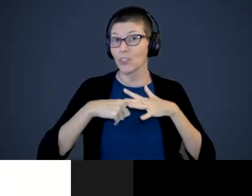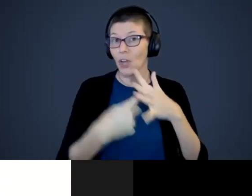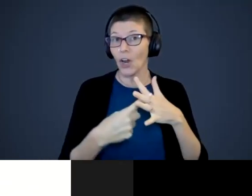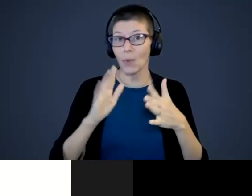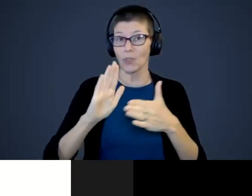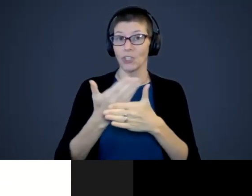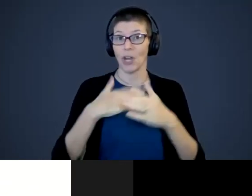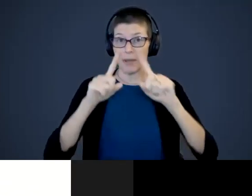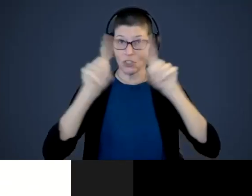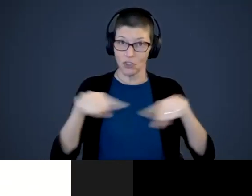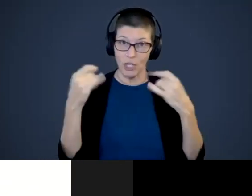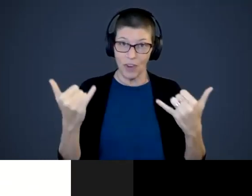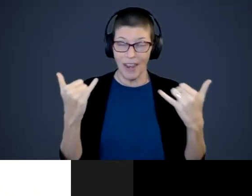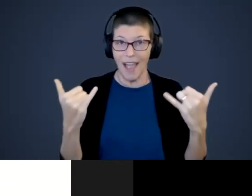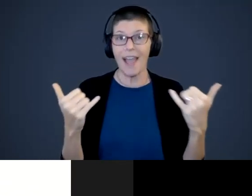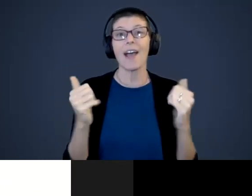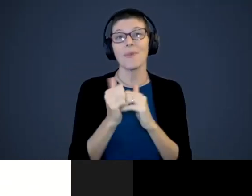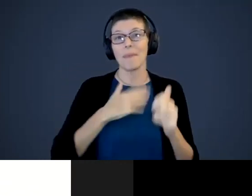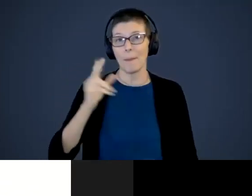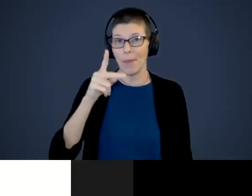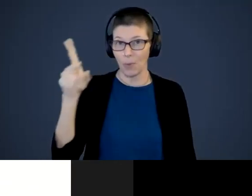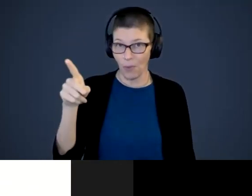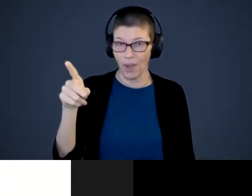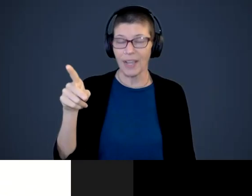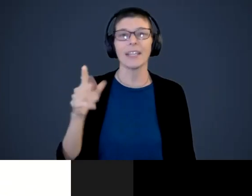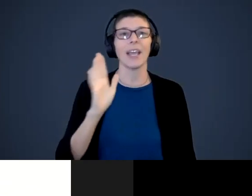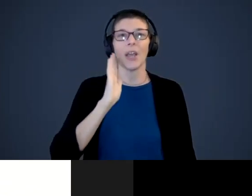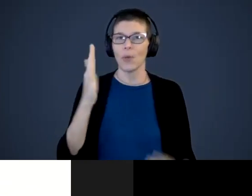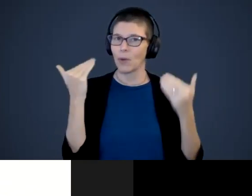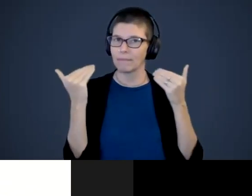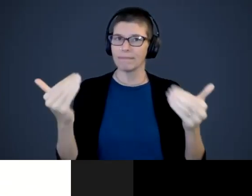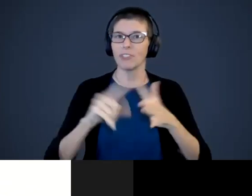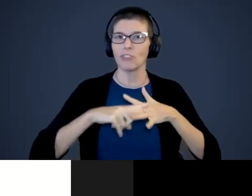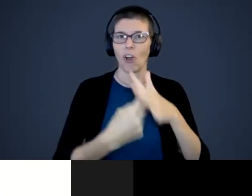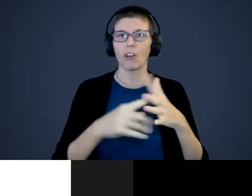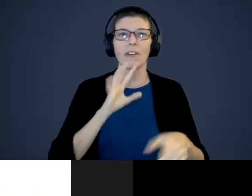right now with my powerpoint and we are going to get started talking about the infant brain.